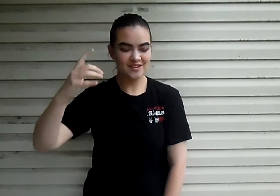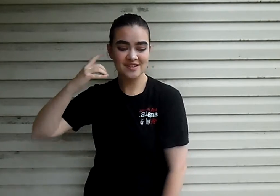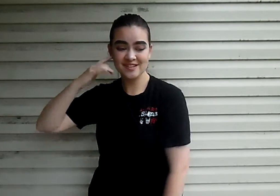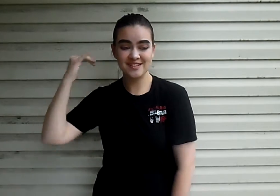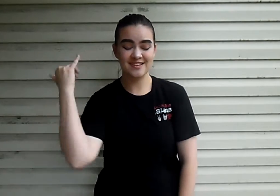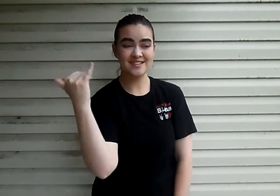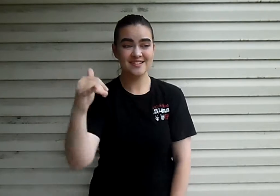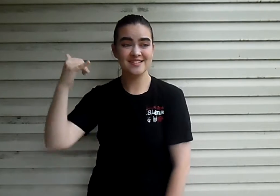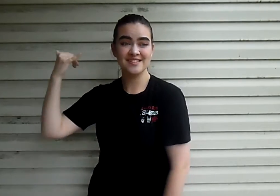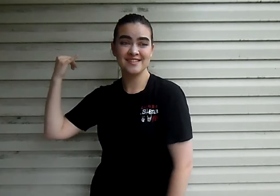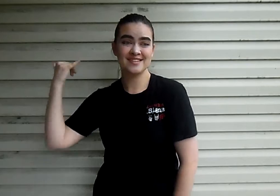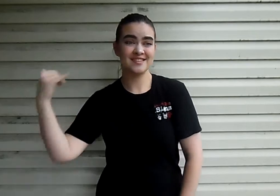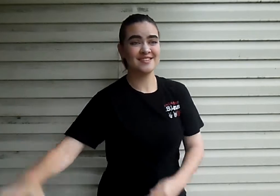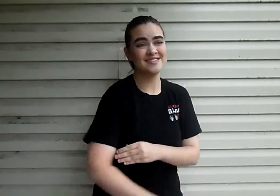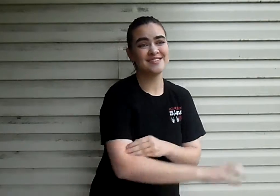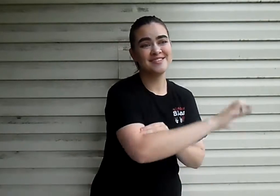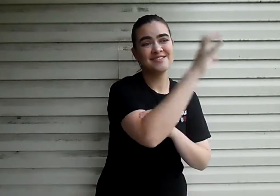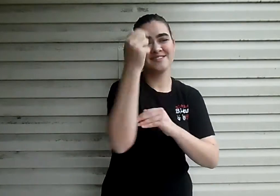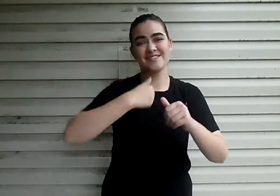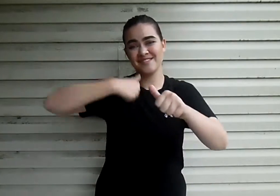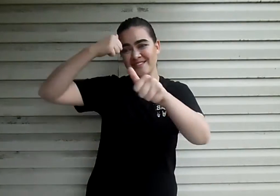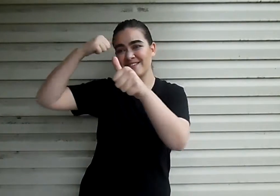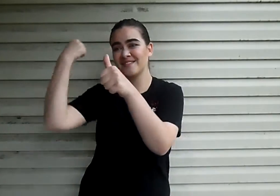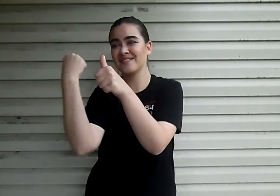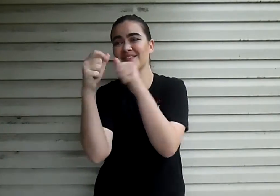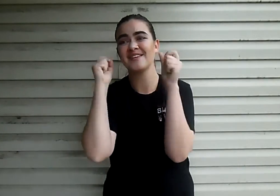I'll take this Cali sunrise with me